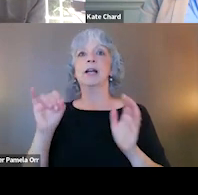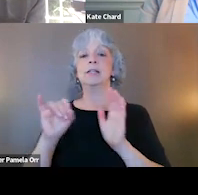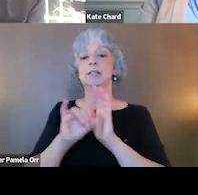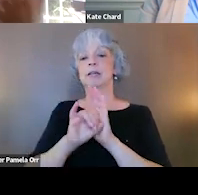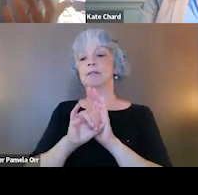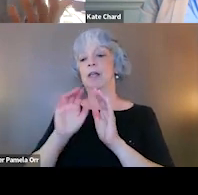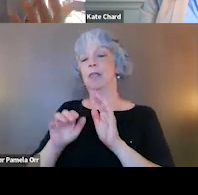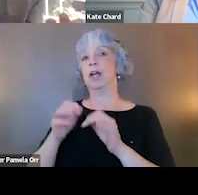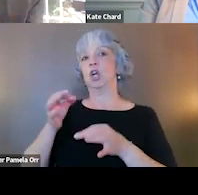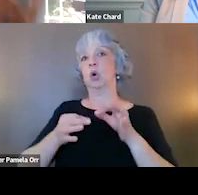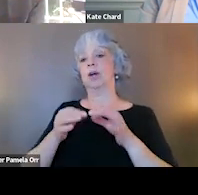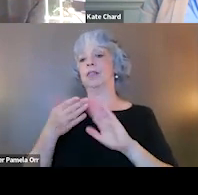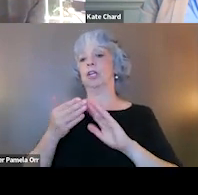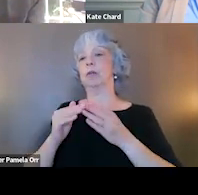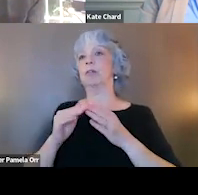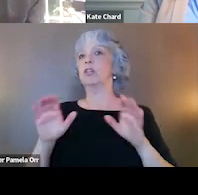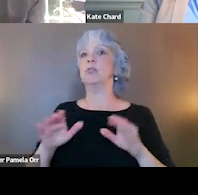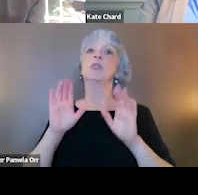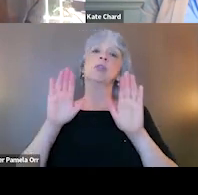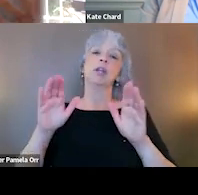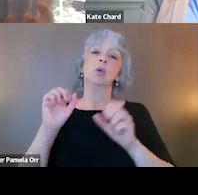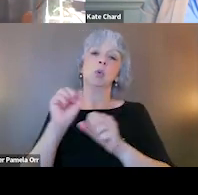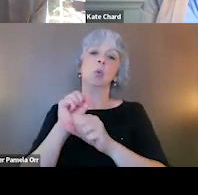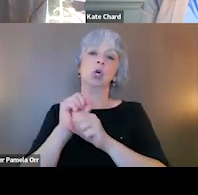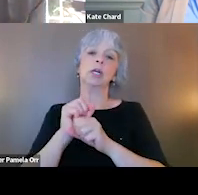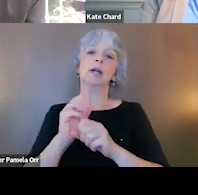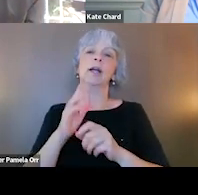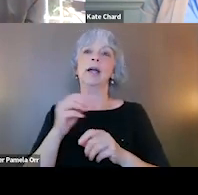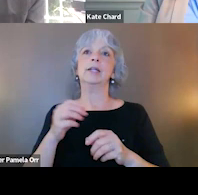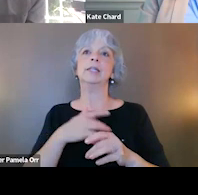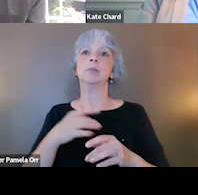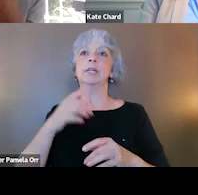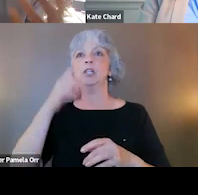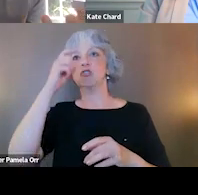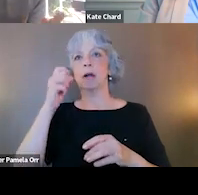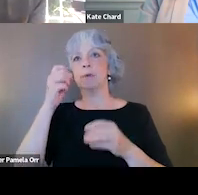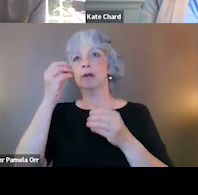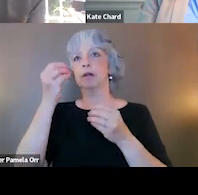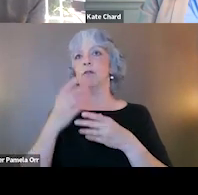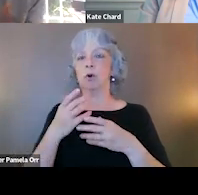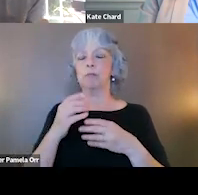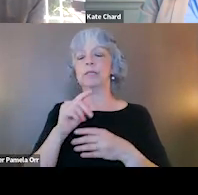who do great work, often are trauma informed, often apply the gold standards of treatments of both PTSD